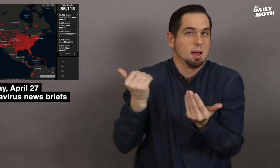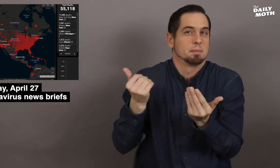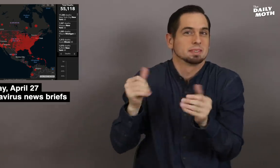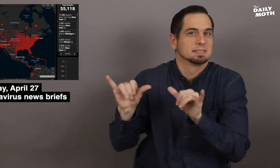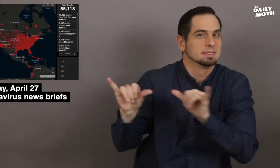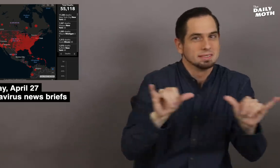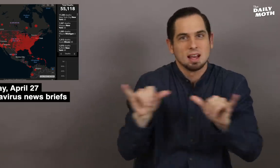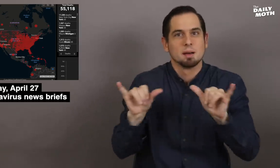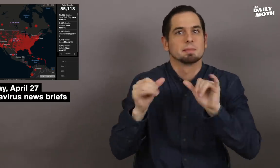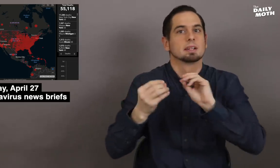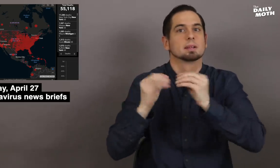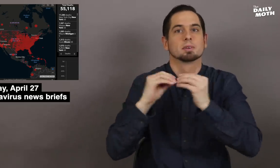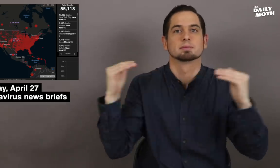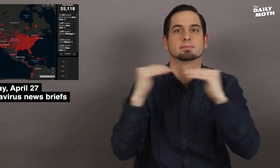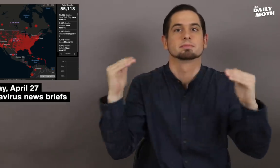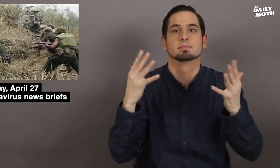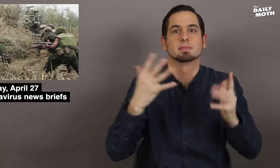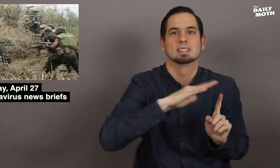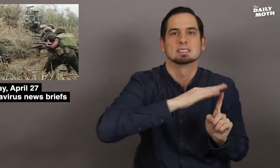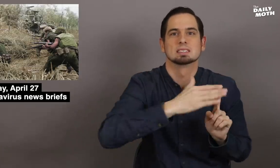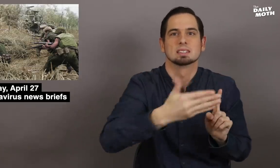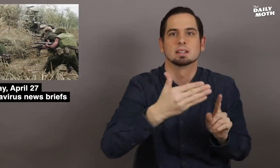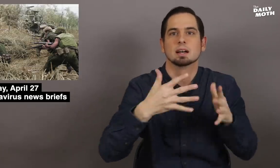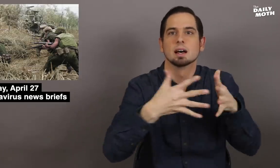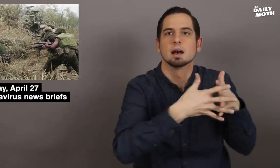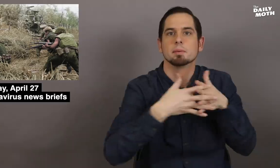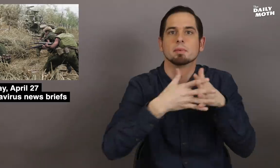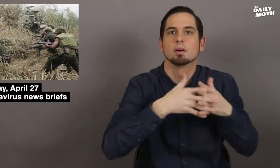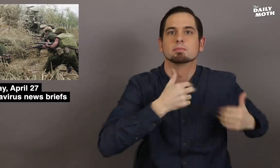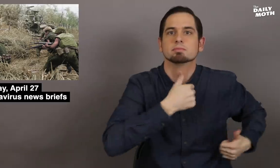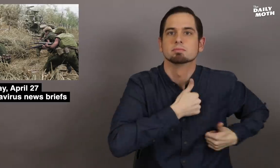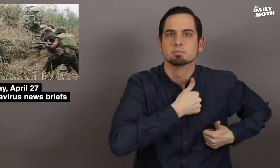We're almost at the same number of deaths of Americans